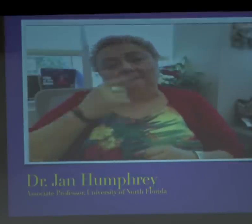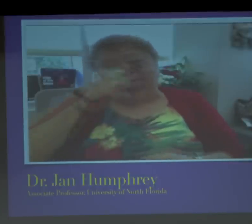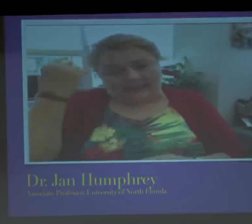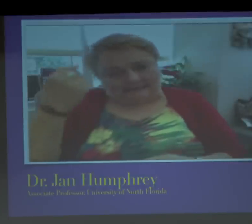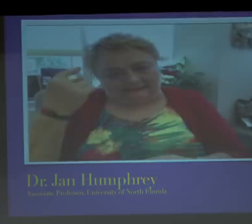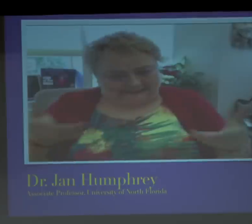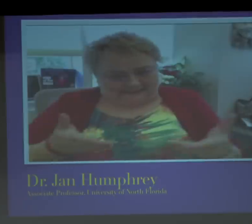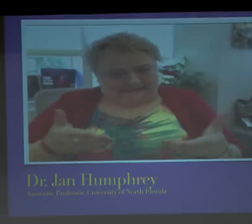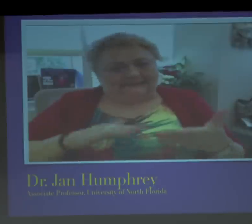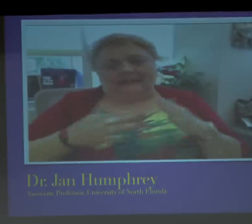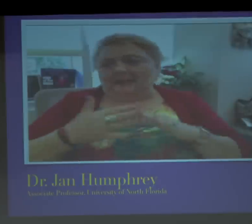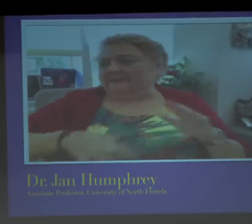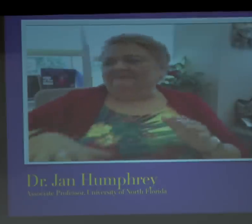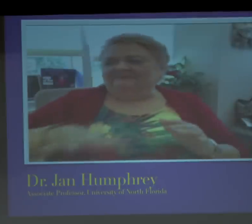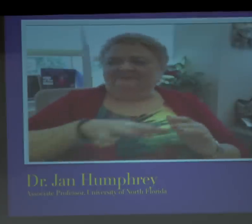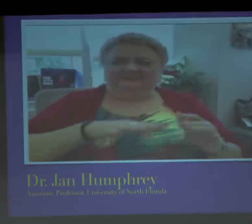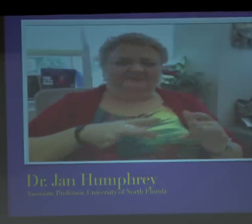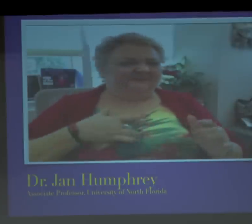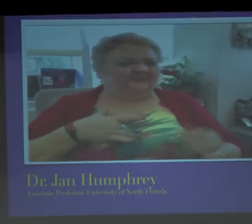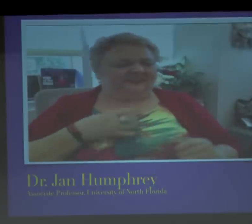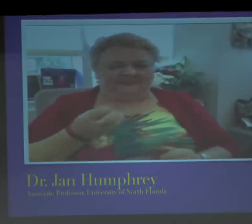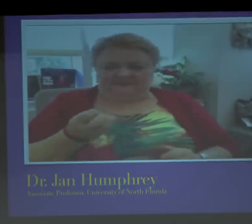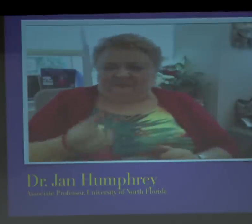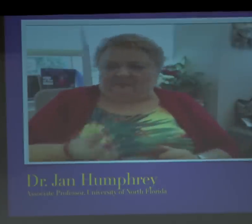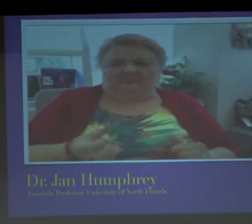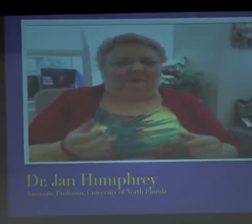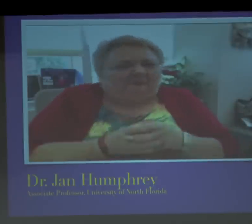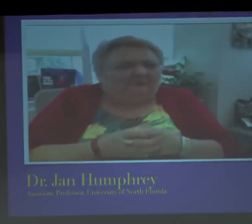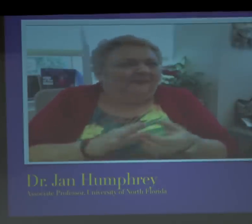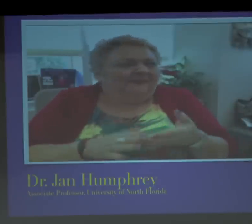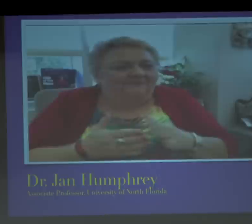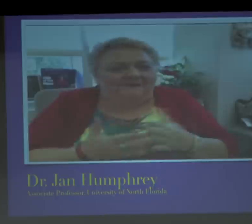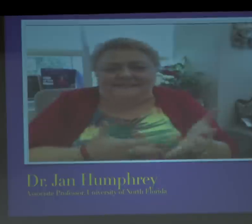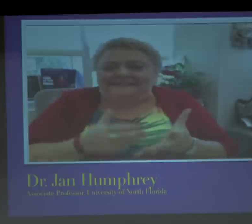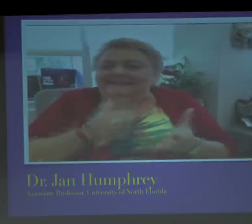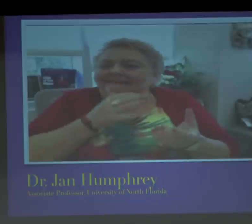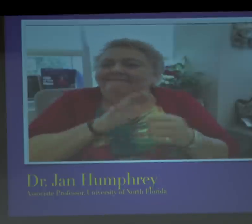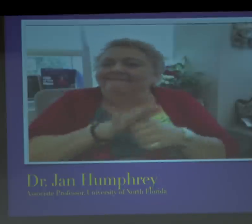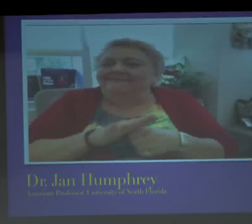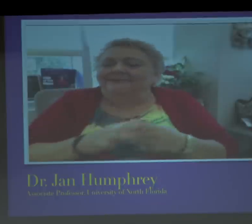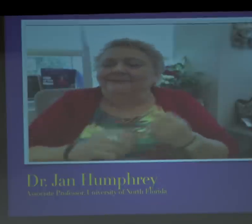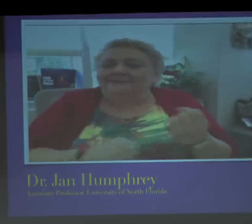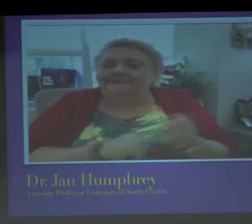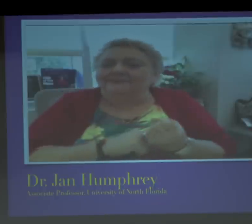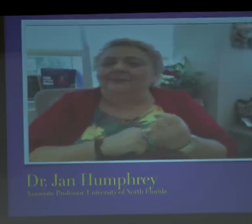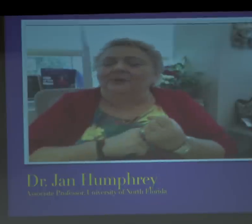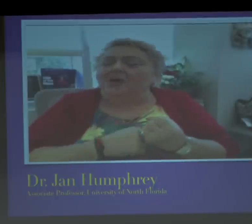she didn't feel like there was enough black people. She felt like the community was too small for her